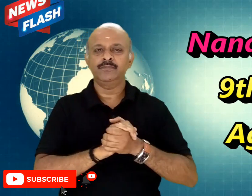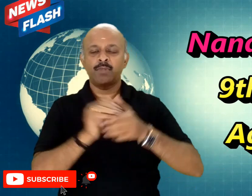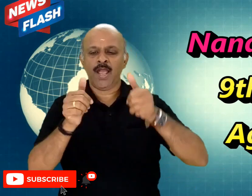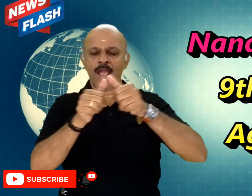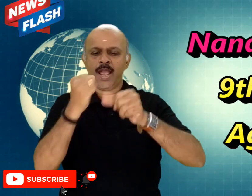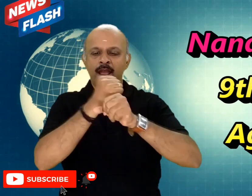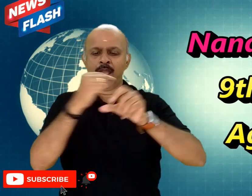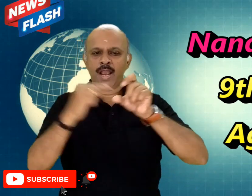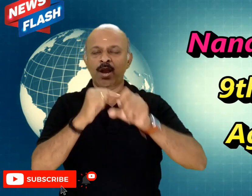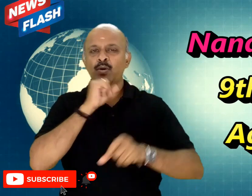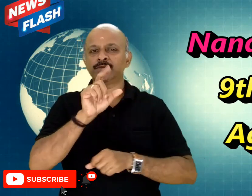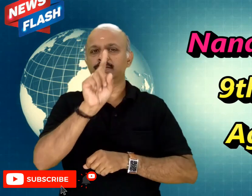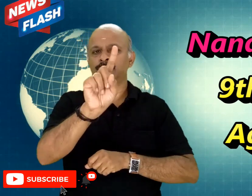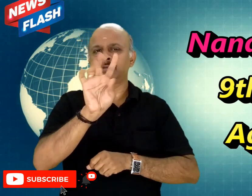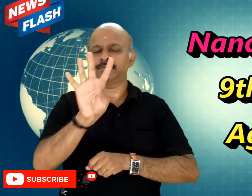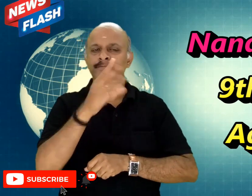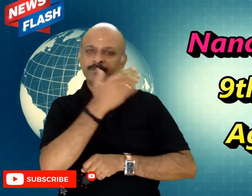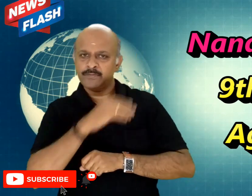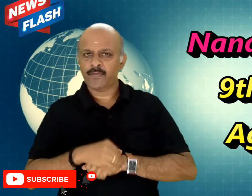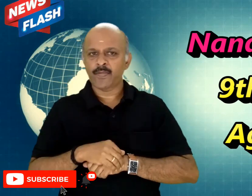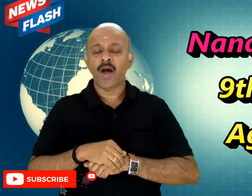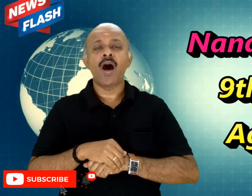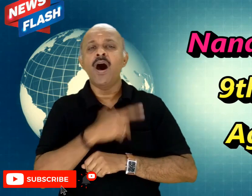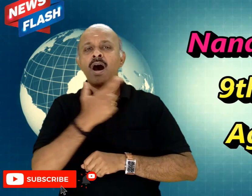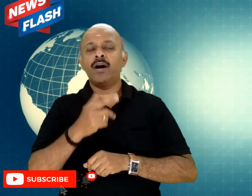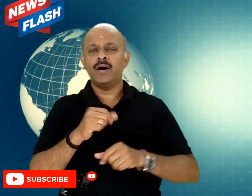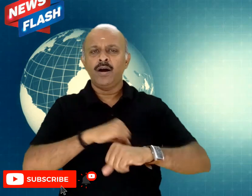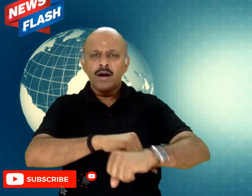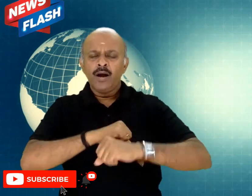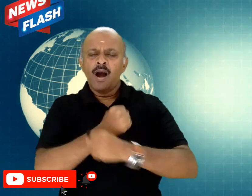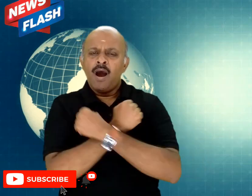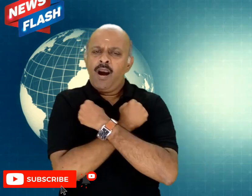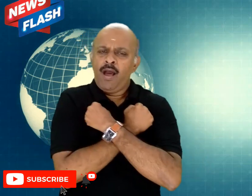he studies at 9th std he loves horses.